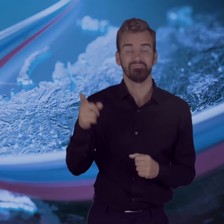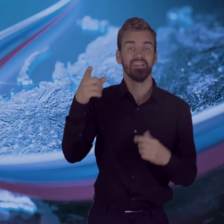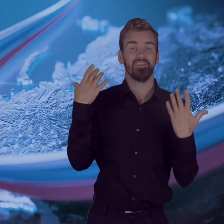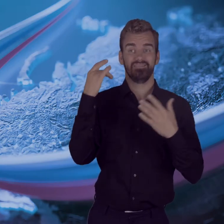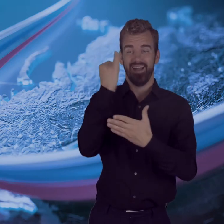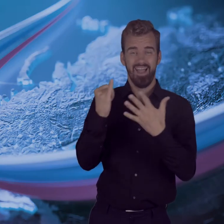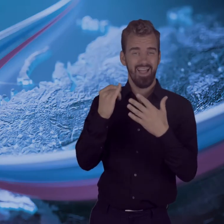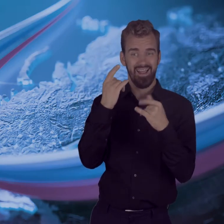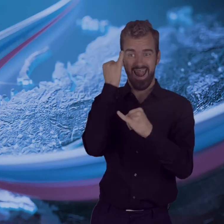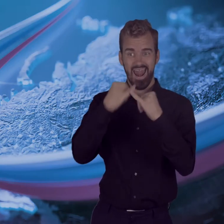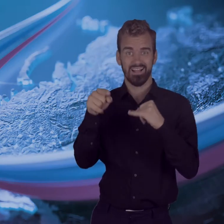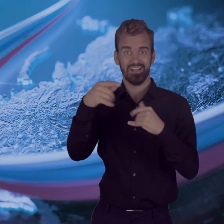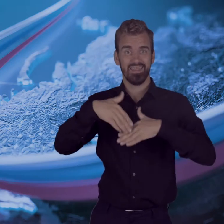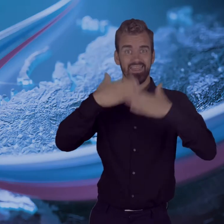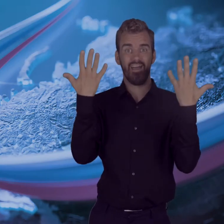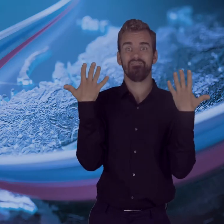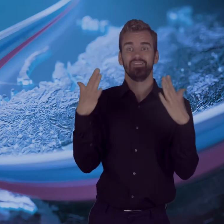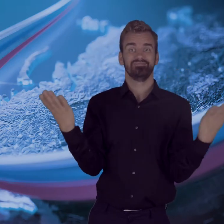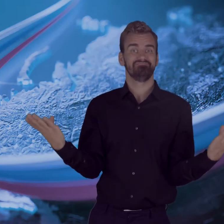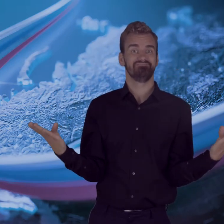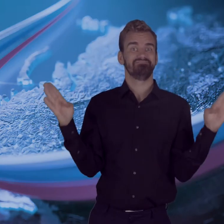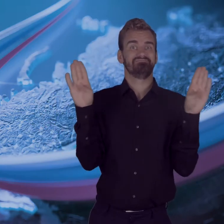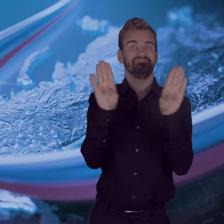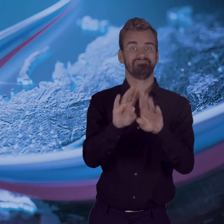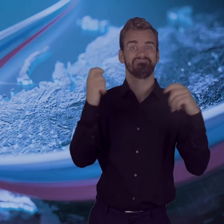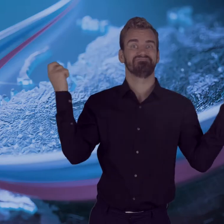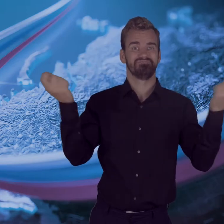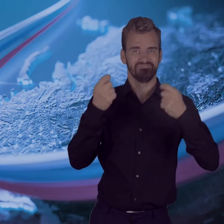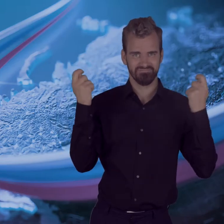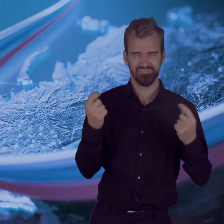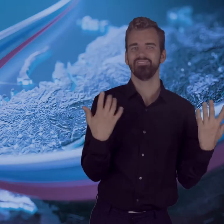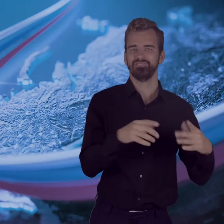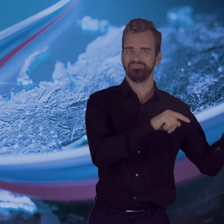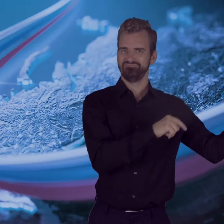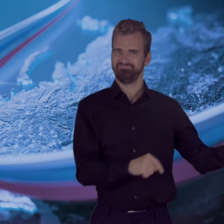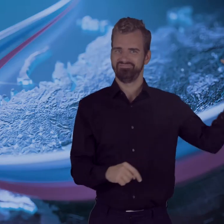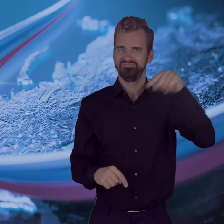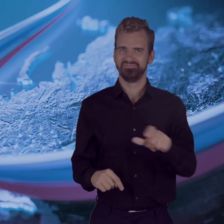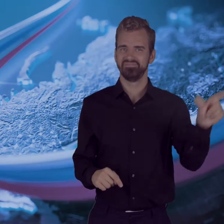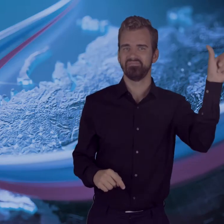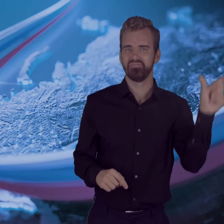The VOG President Stanislav Ivanov arrived